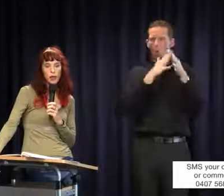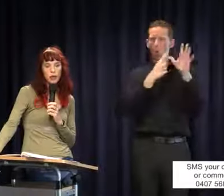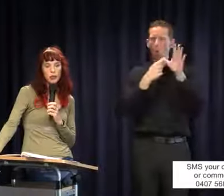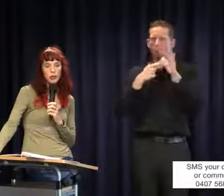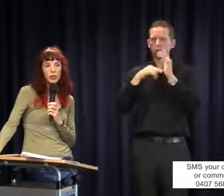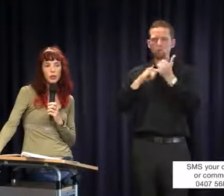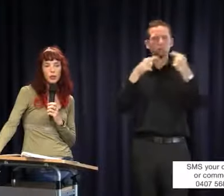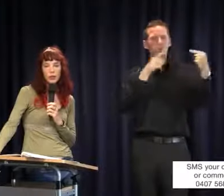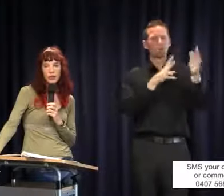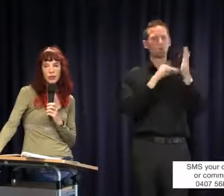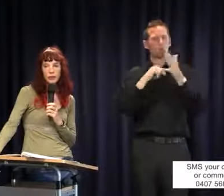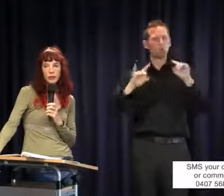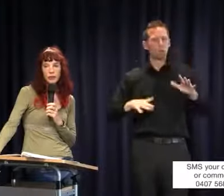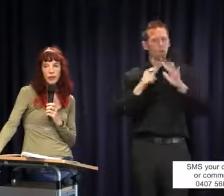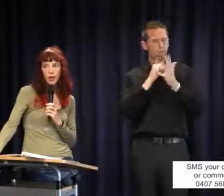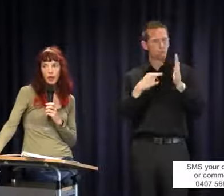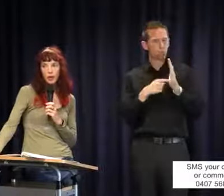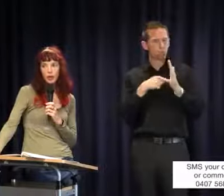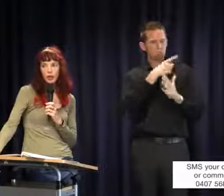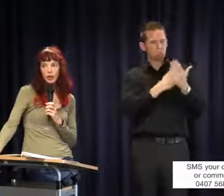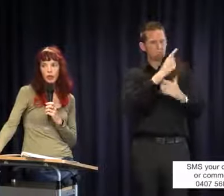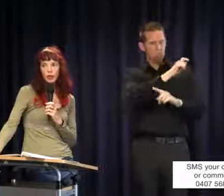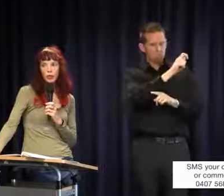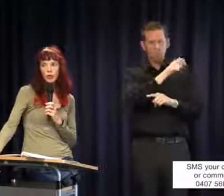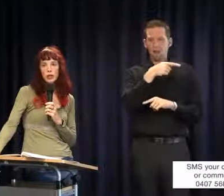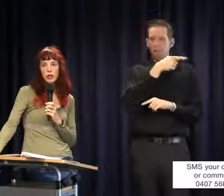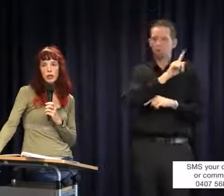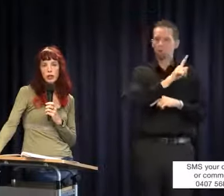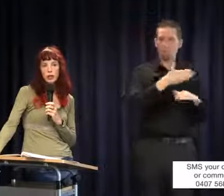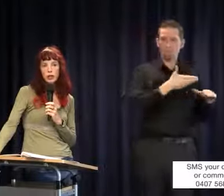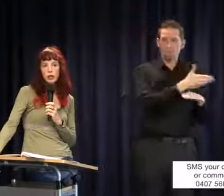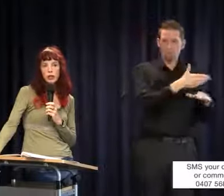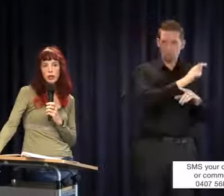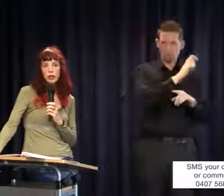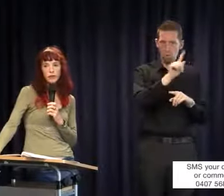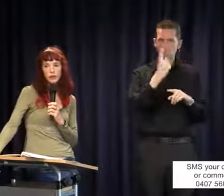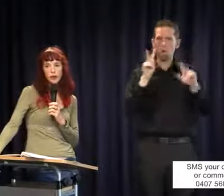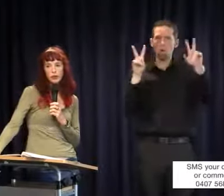Post. It was an employment case but the term reasonable adjustments was further defined